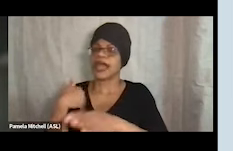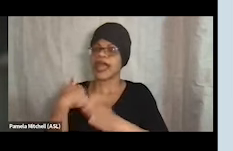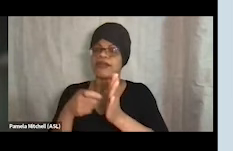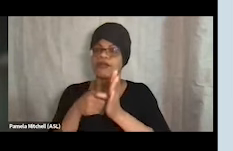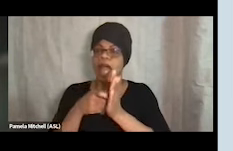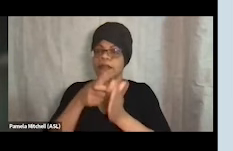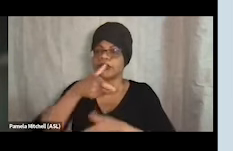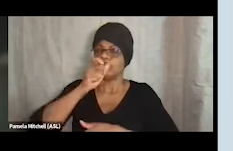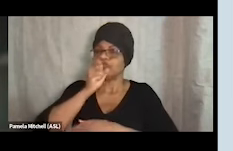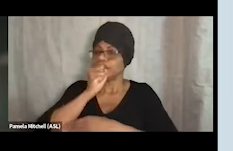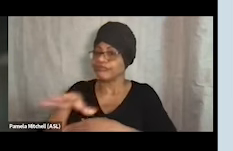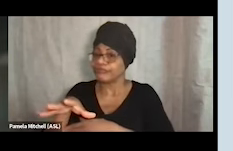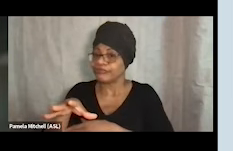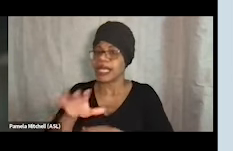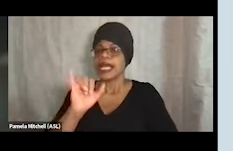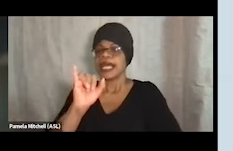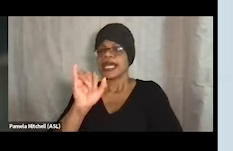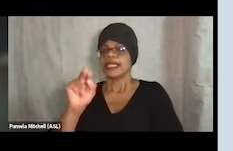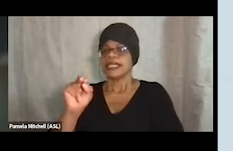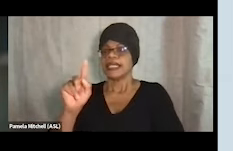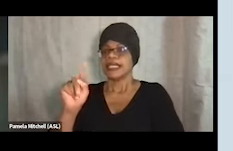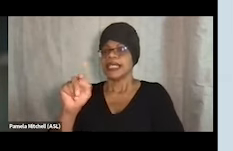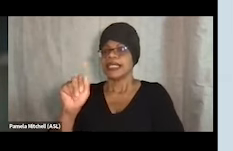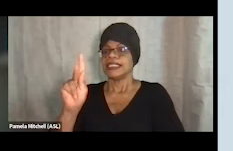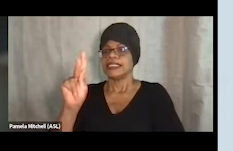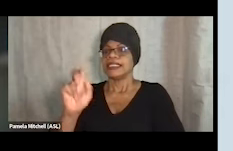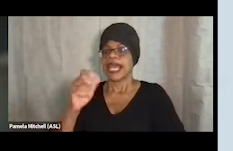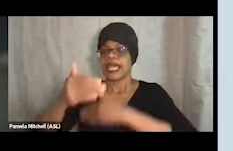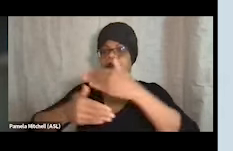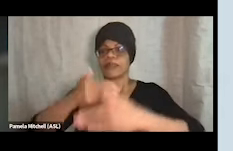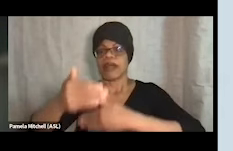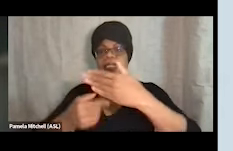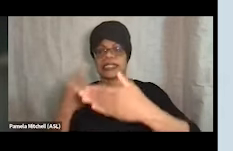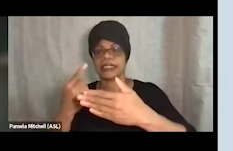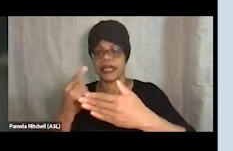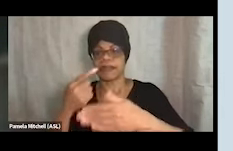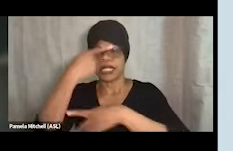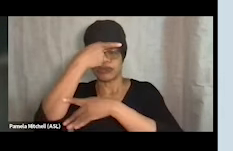In terms of the intake process, so the intake is something that is trauma informed, that's focused around